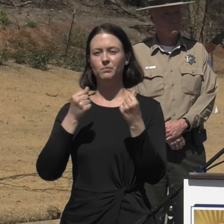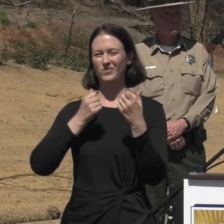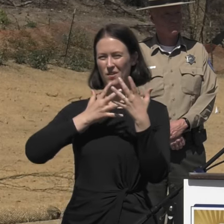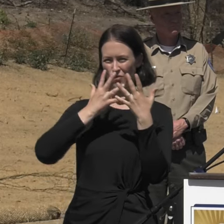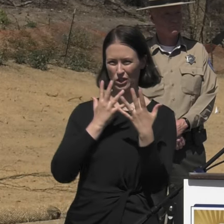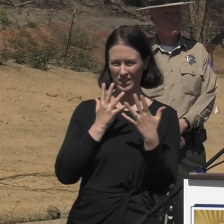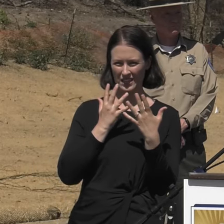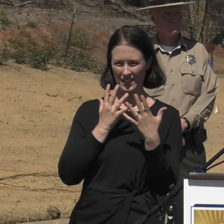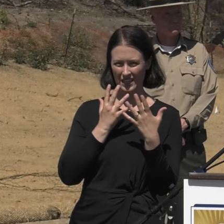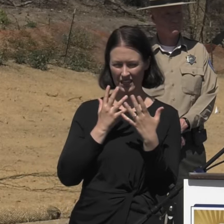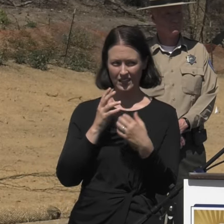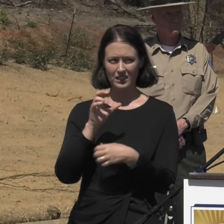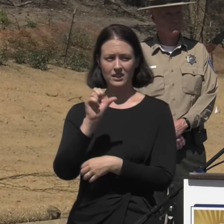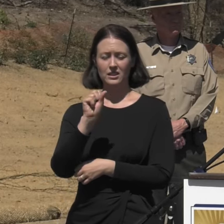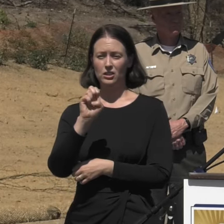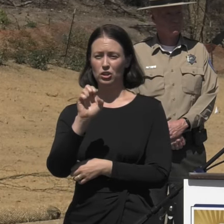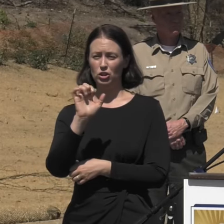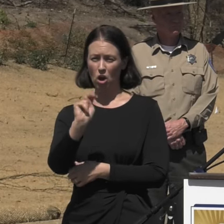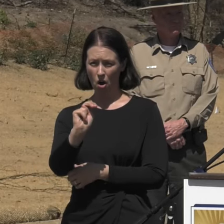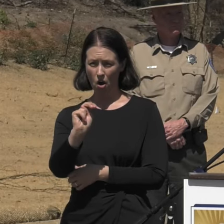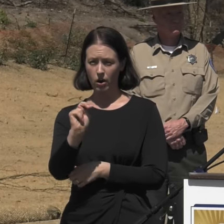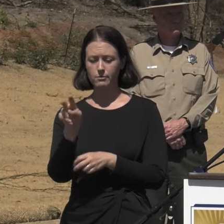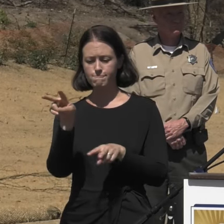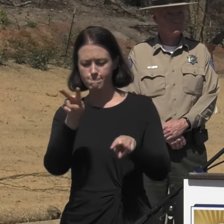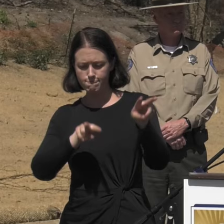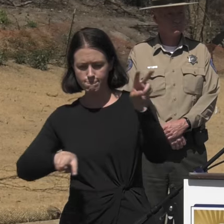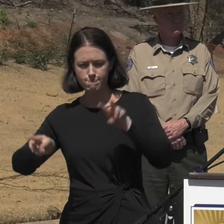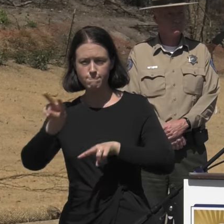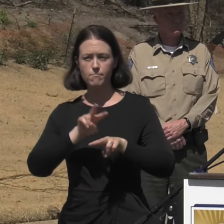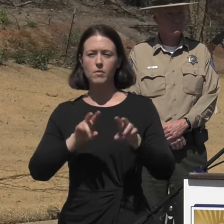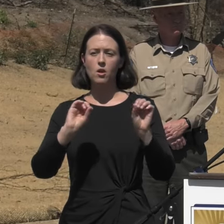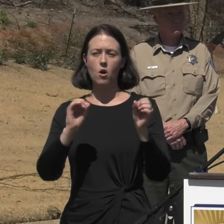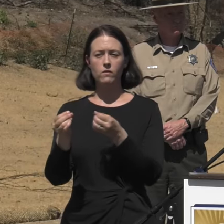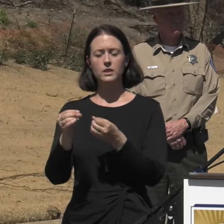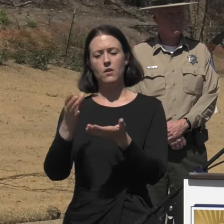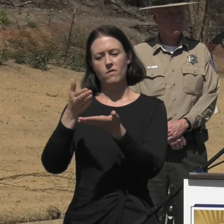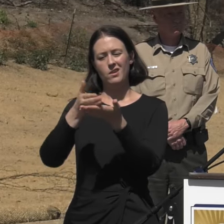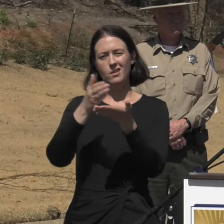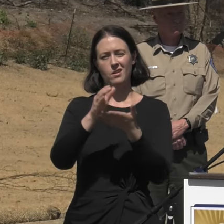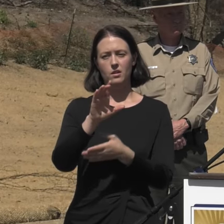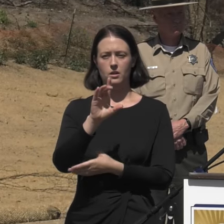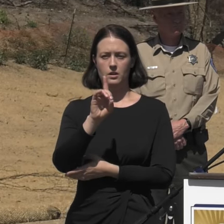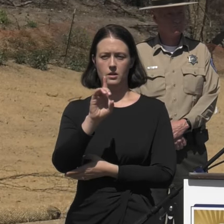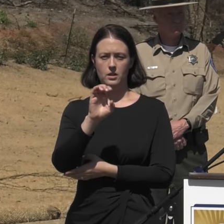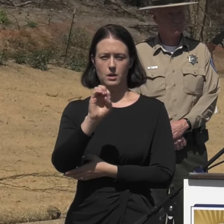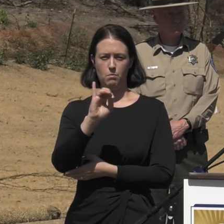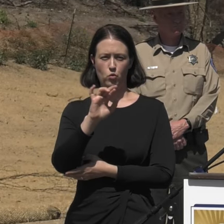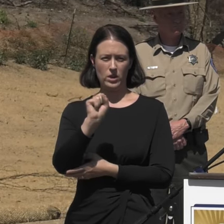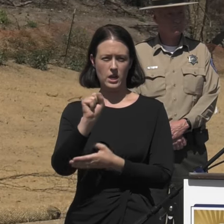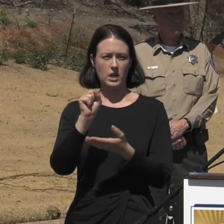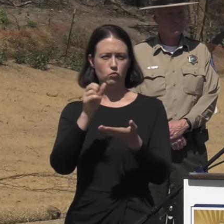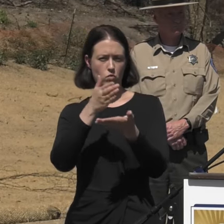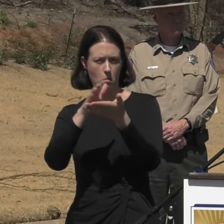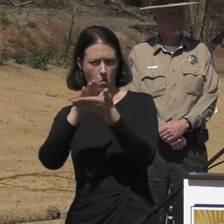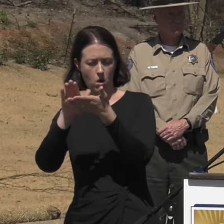Shawn oversees the Office of Debris Removal, and has done an excellent job for our county on that,